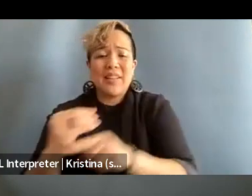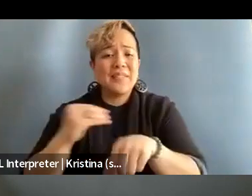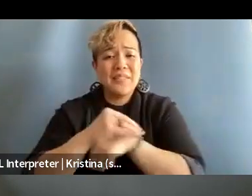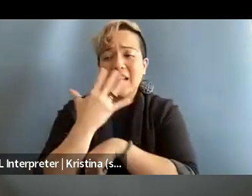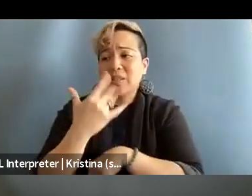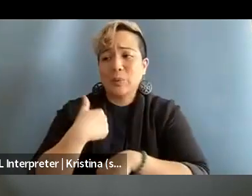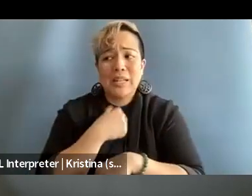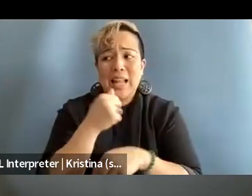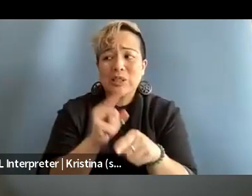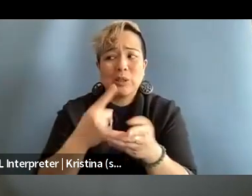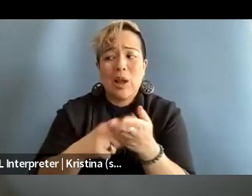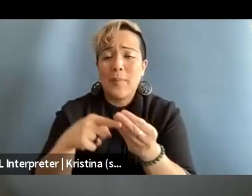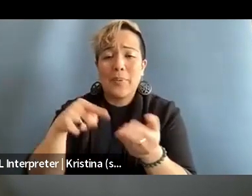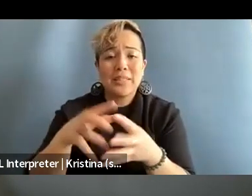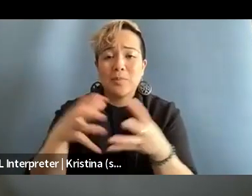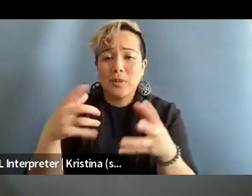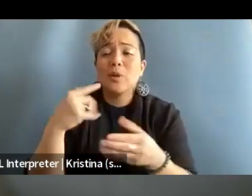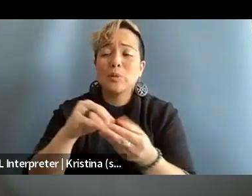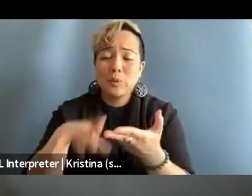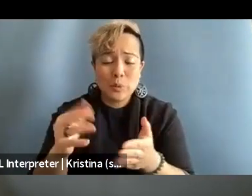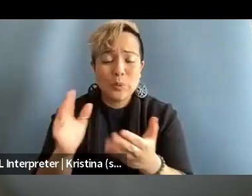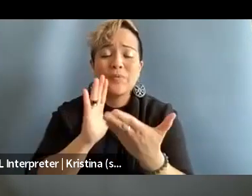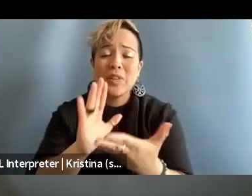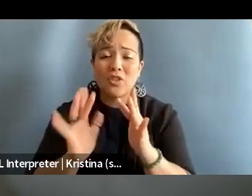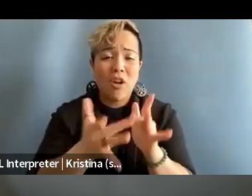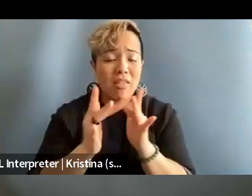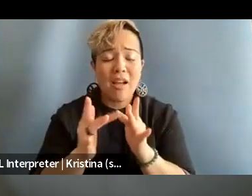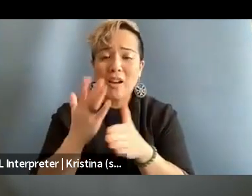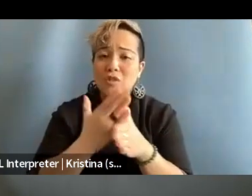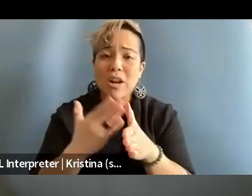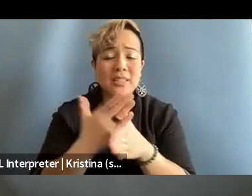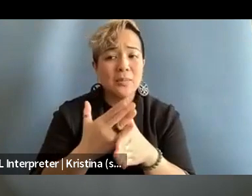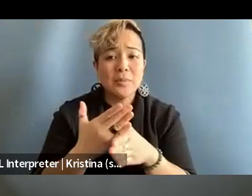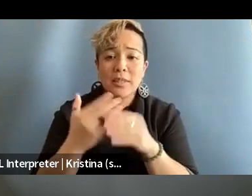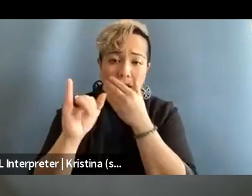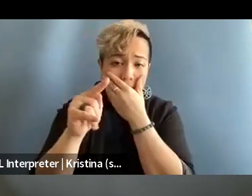because students do face online harassment. As Taylor covered in an incredible story,